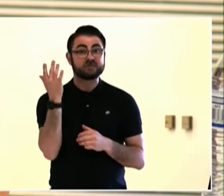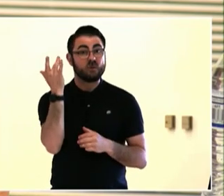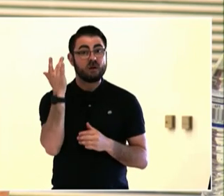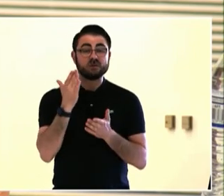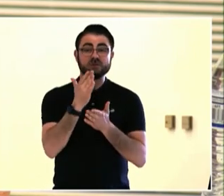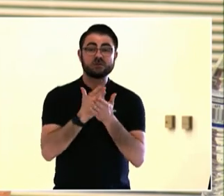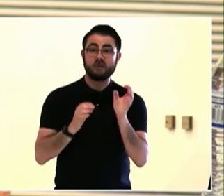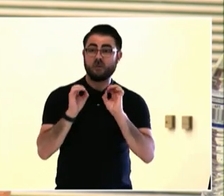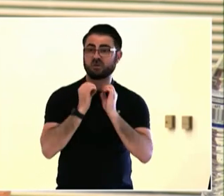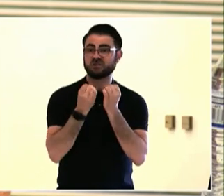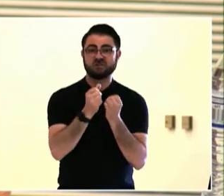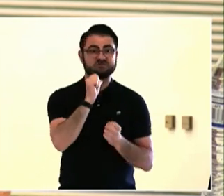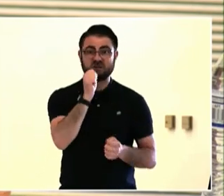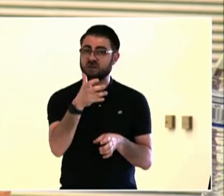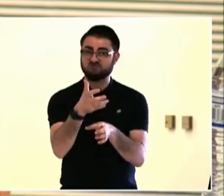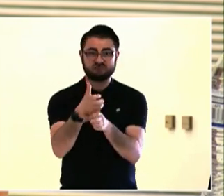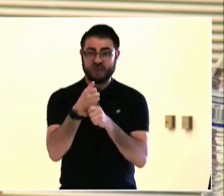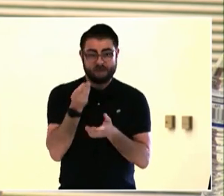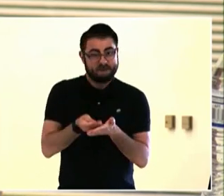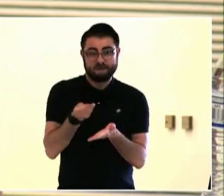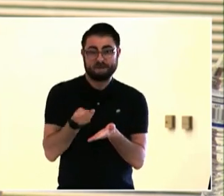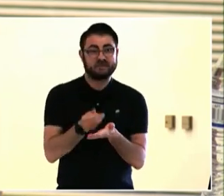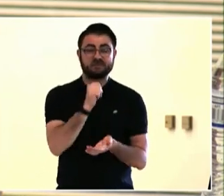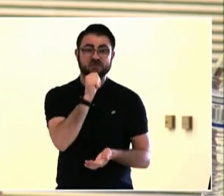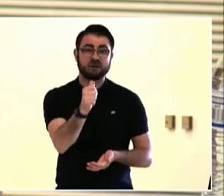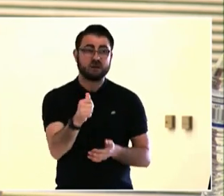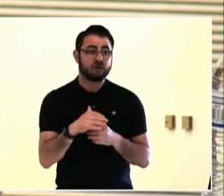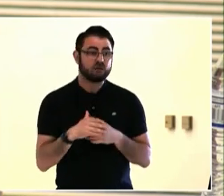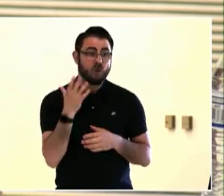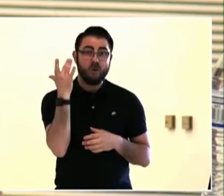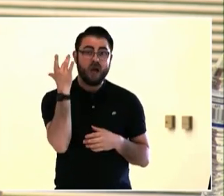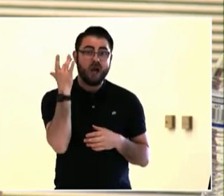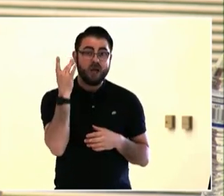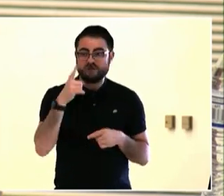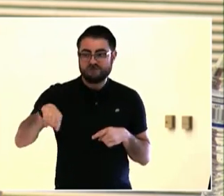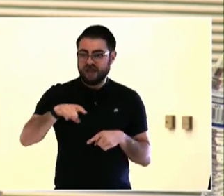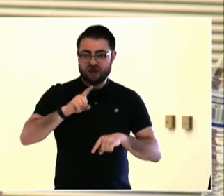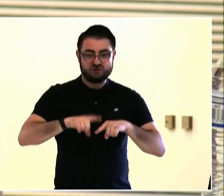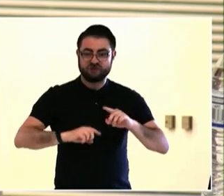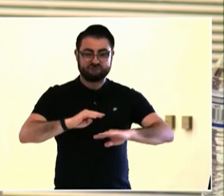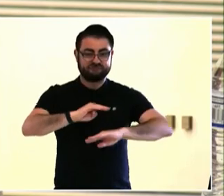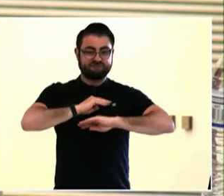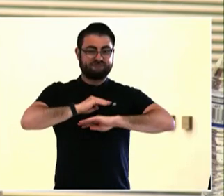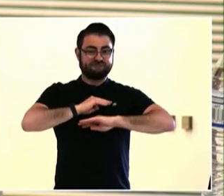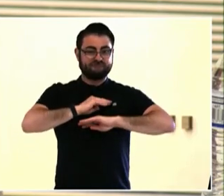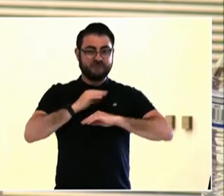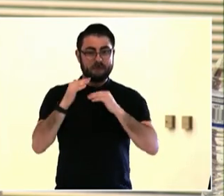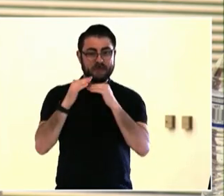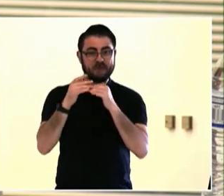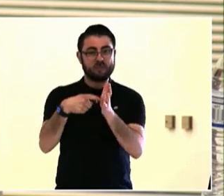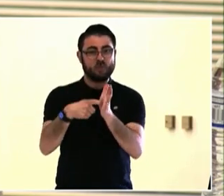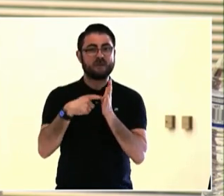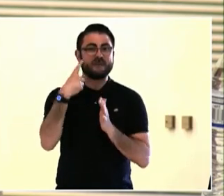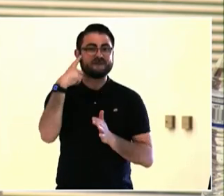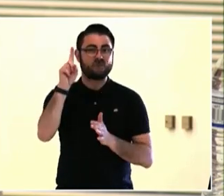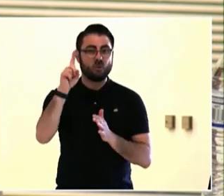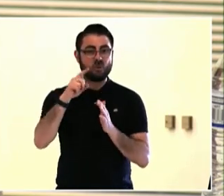administration an explanation of why not. And maybe we'll be happy with an explanation. That's all that we wait for.